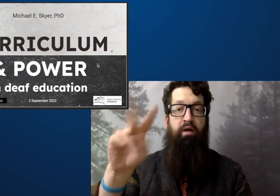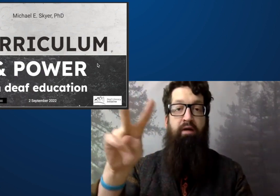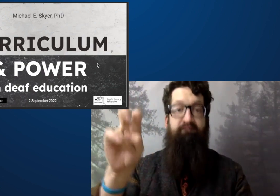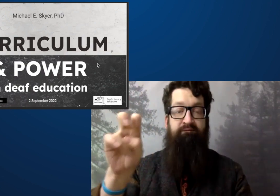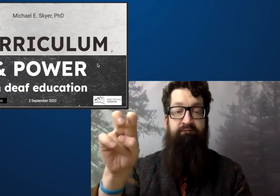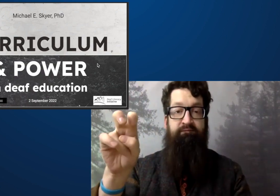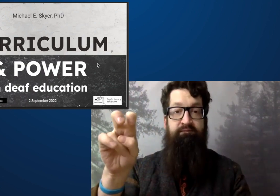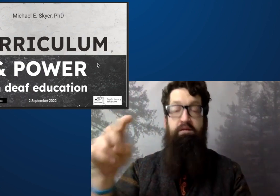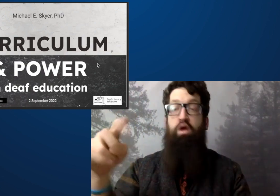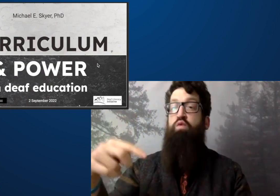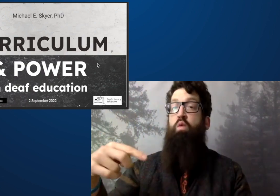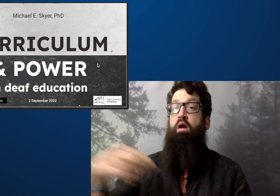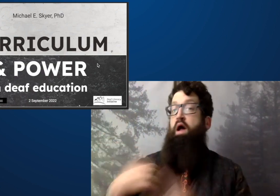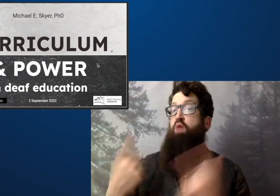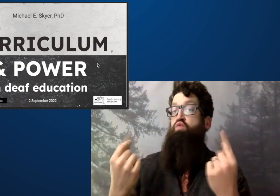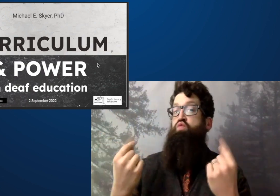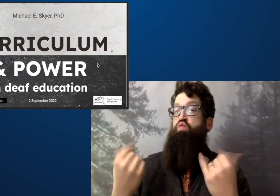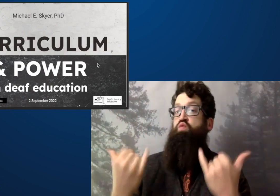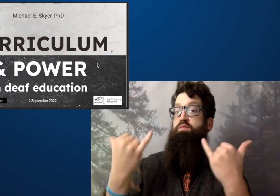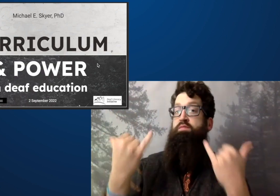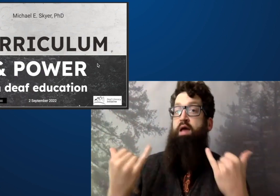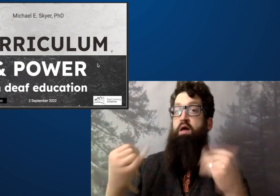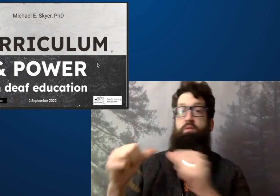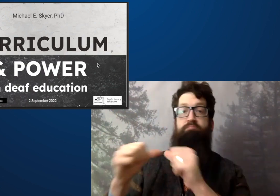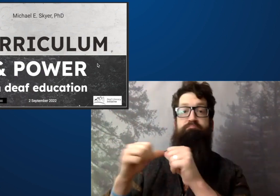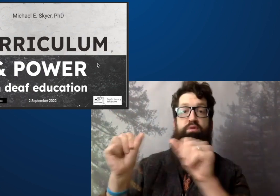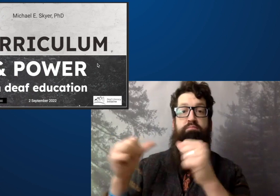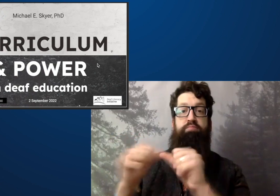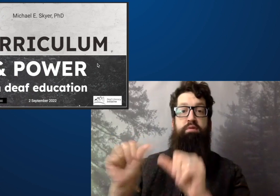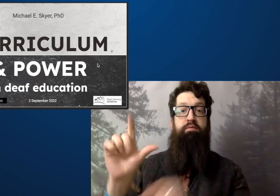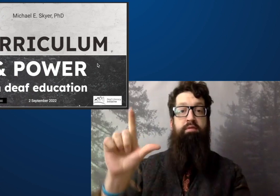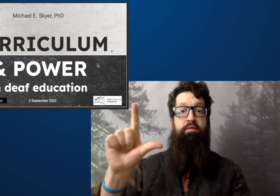It will be a Google Drive document that I'll be sharing right now.